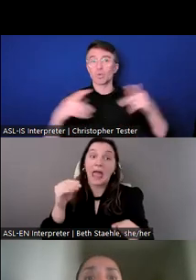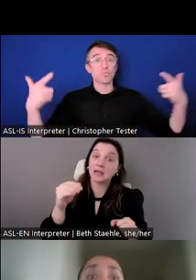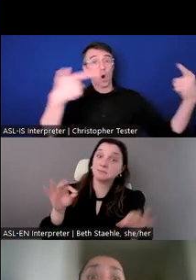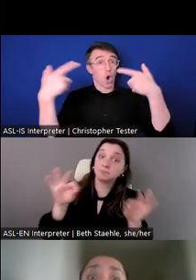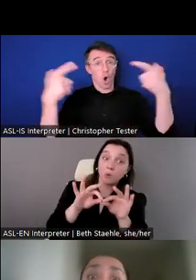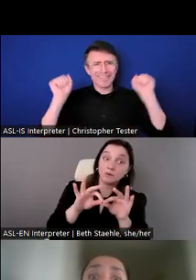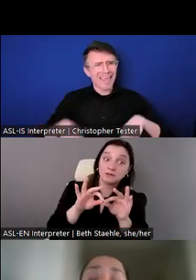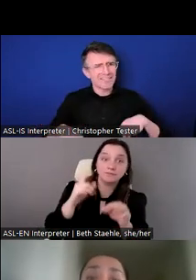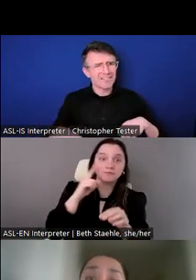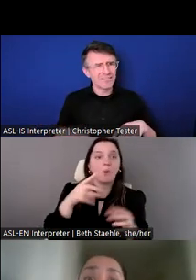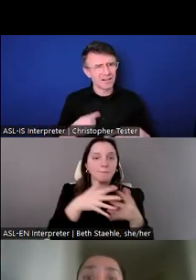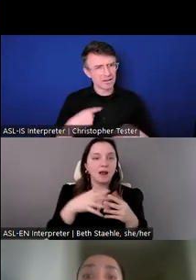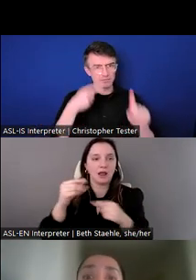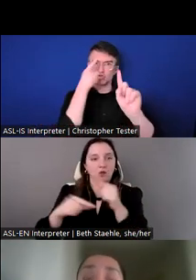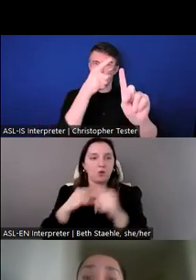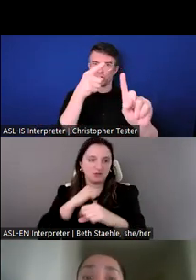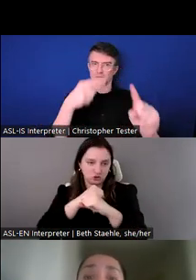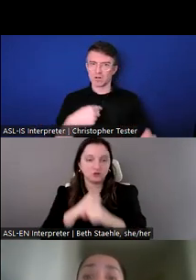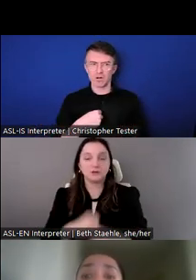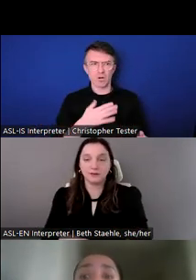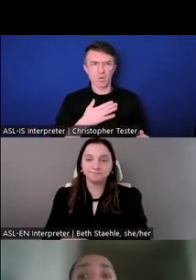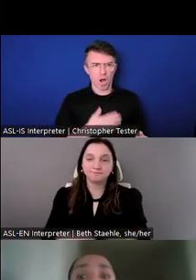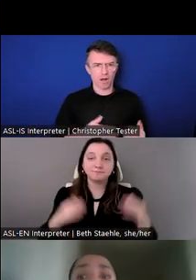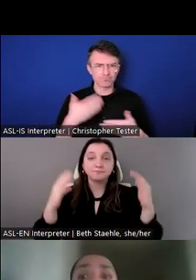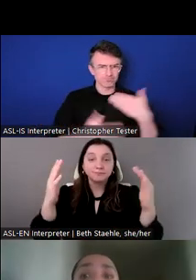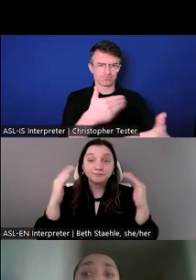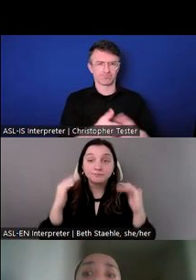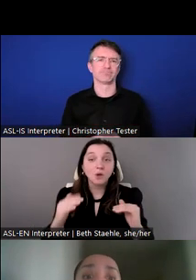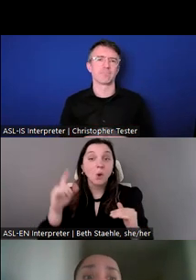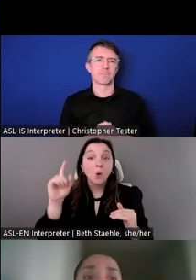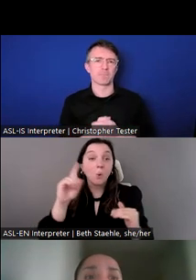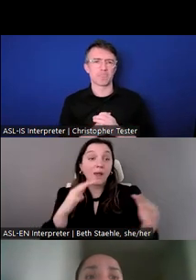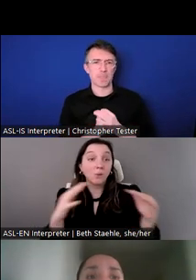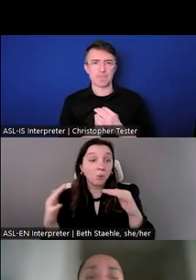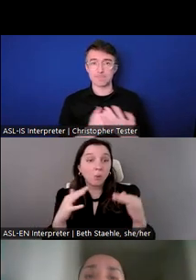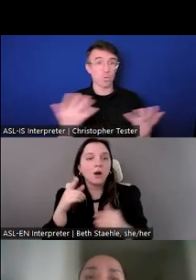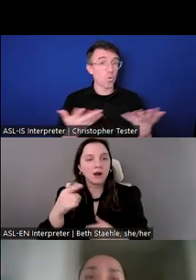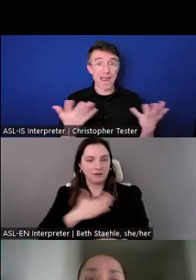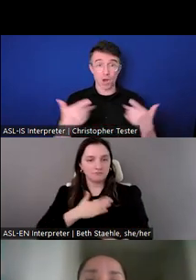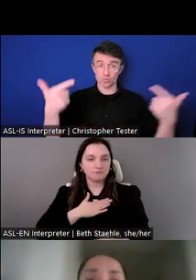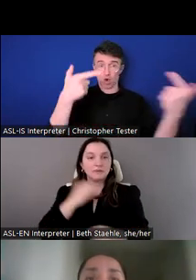In conflict zones abroad, the Institute works with local partners to prevent, mitigate,